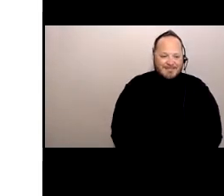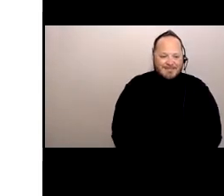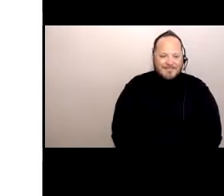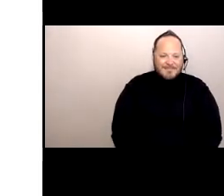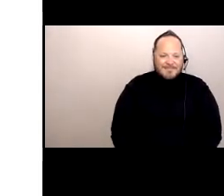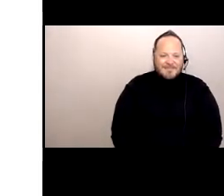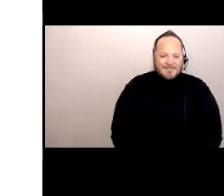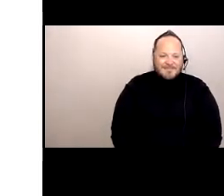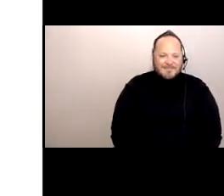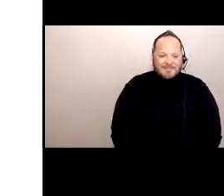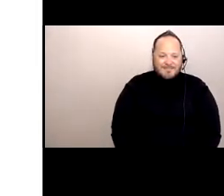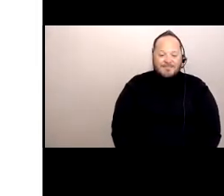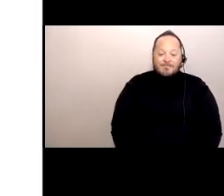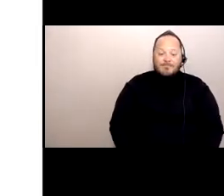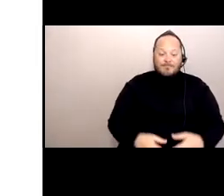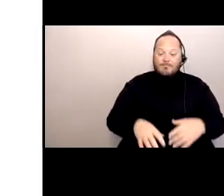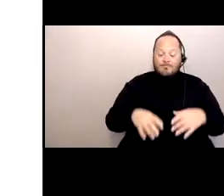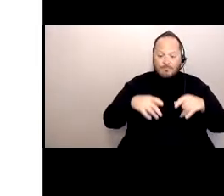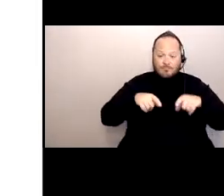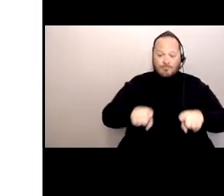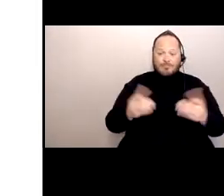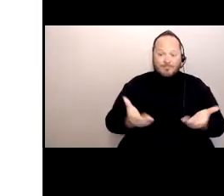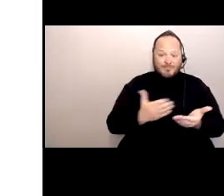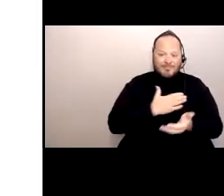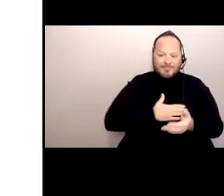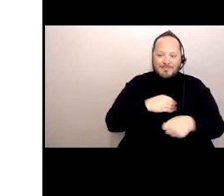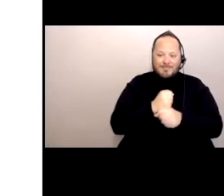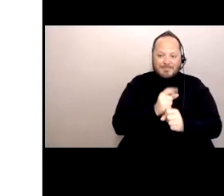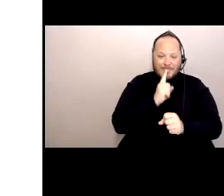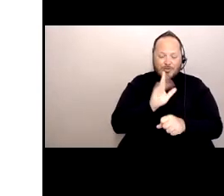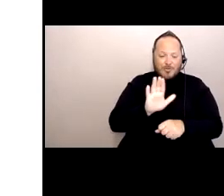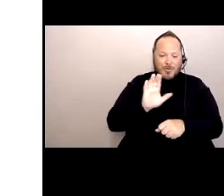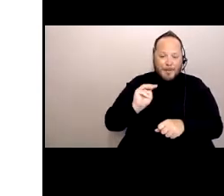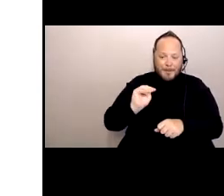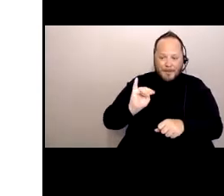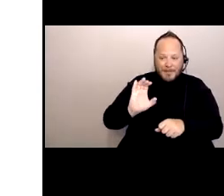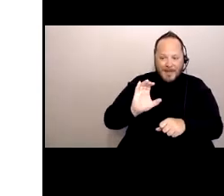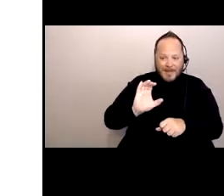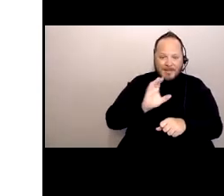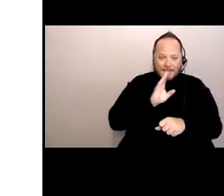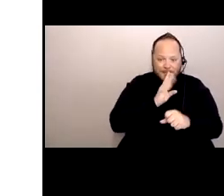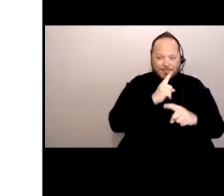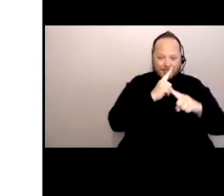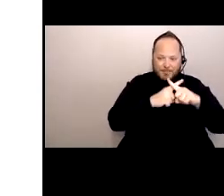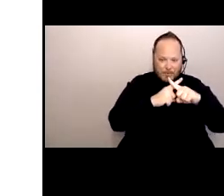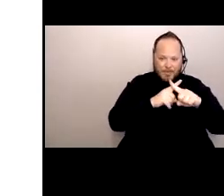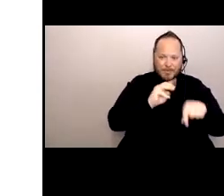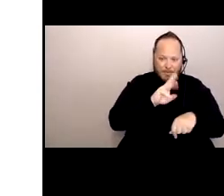While we're here, please keep your mics muted during the presentation. Keep your cameras off during the presentation